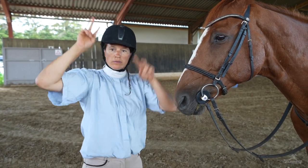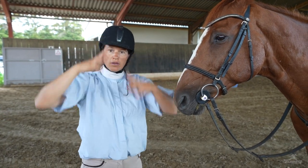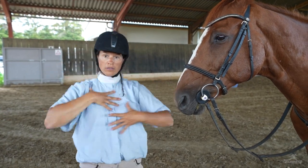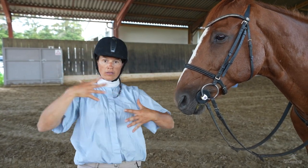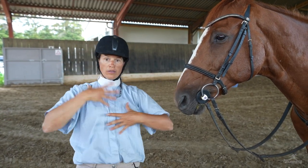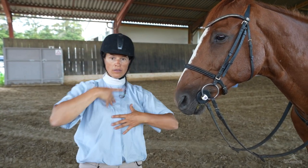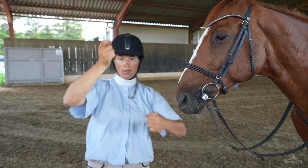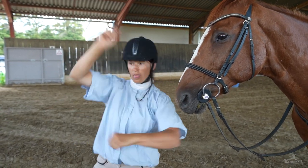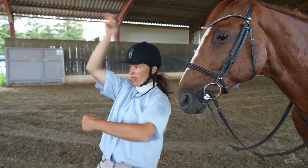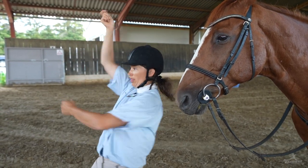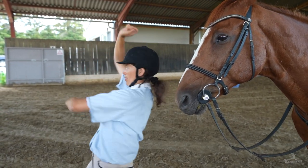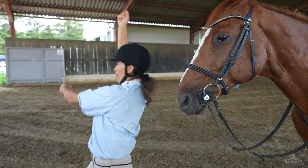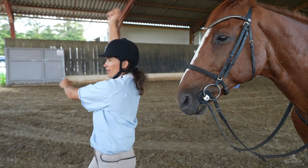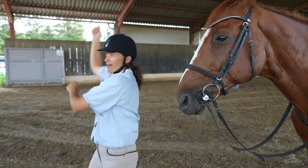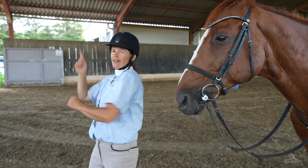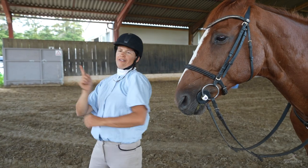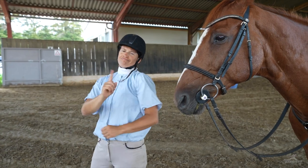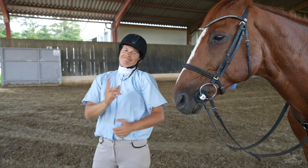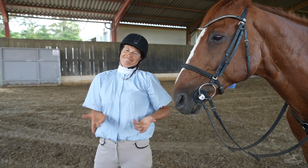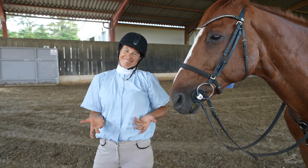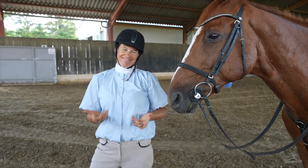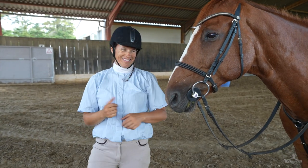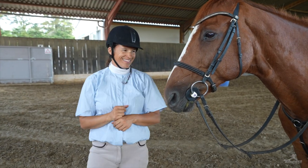horses getting scared of a bell ringing wasn’t ideal!